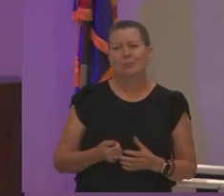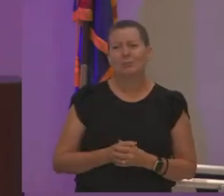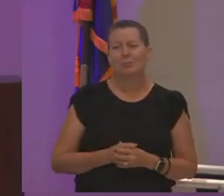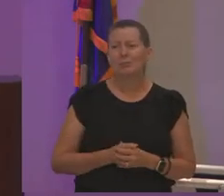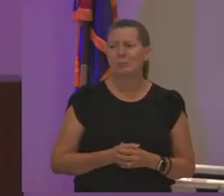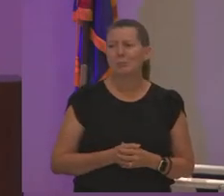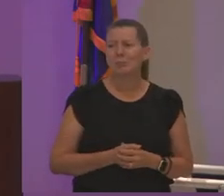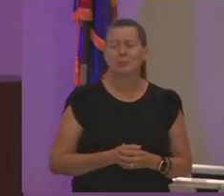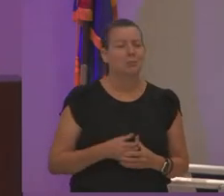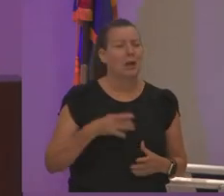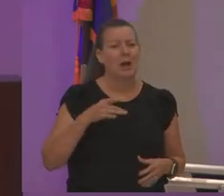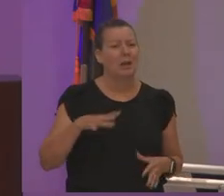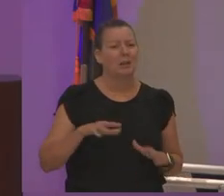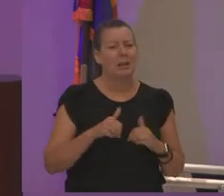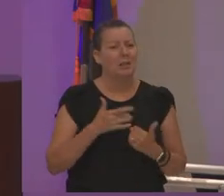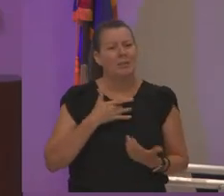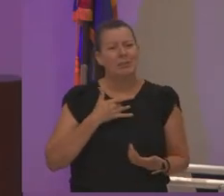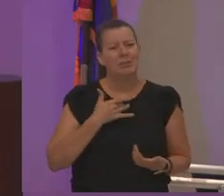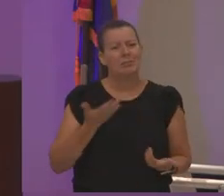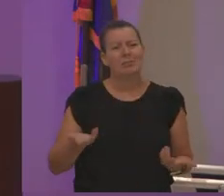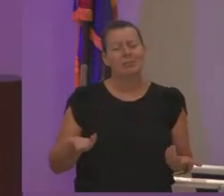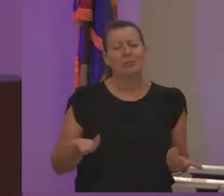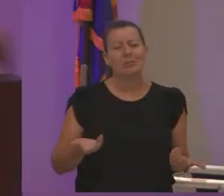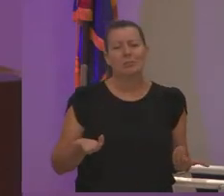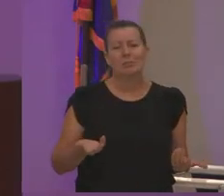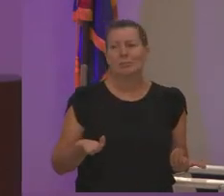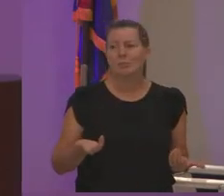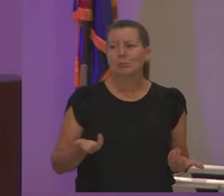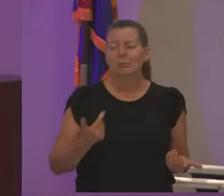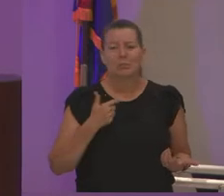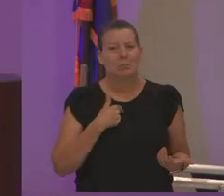i did not like how that landed i had just leaped over tall buildings in a single bound